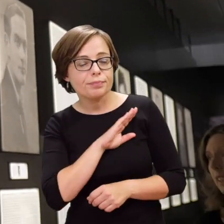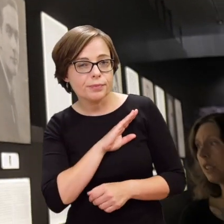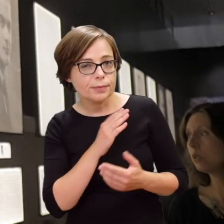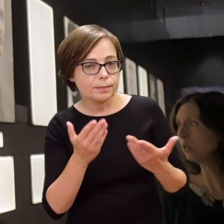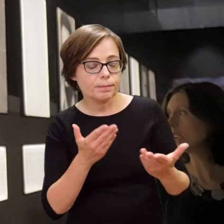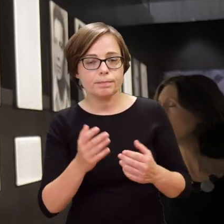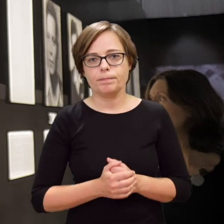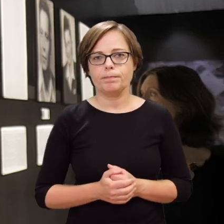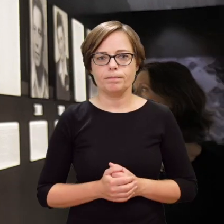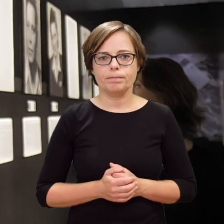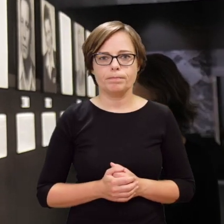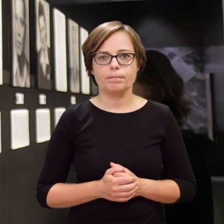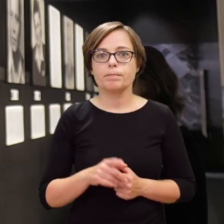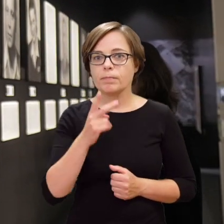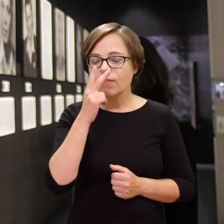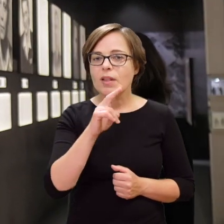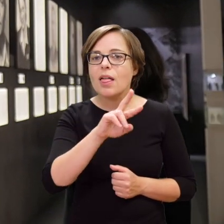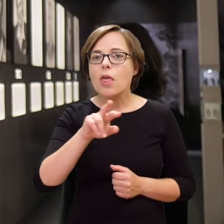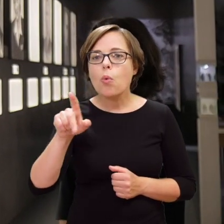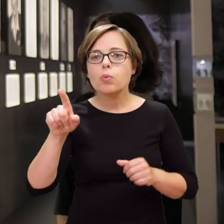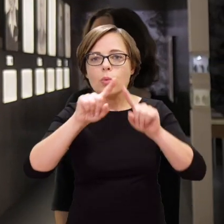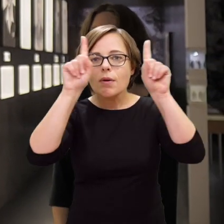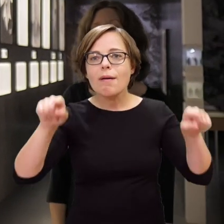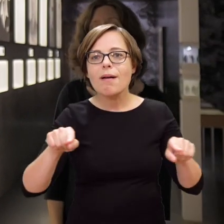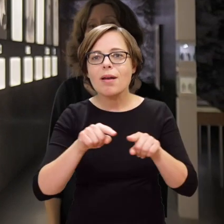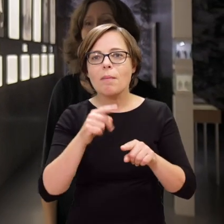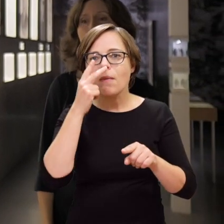Some frames are empty.